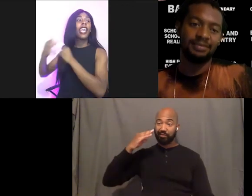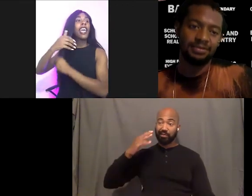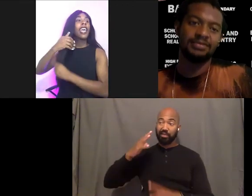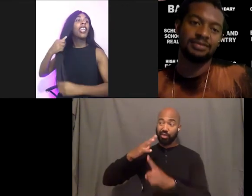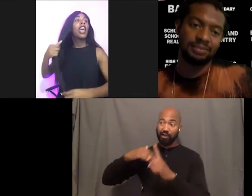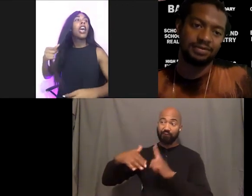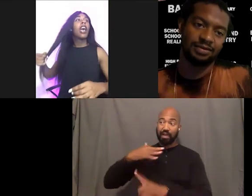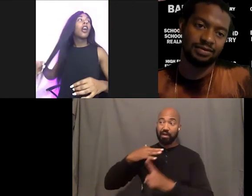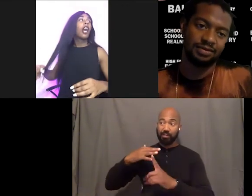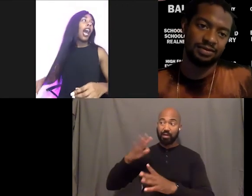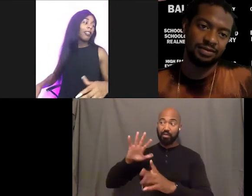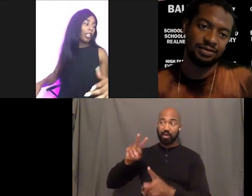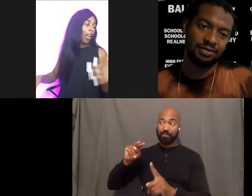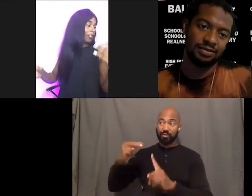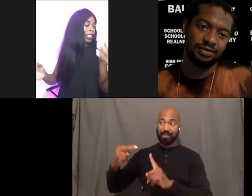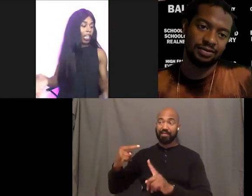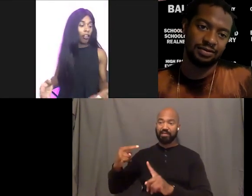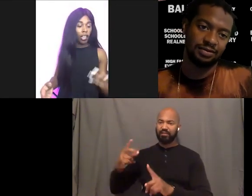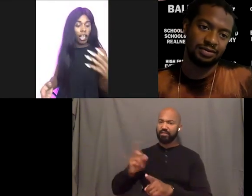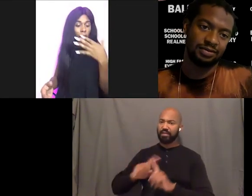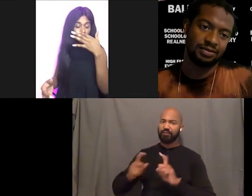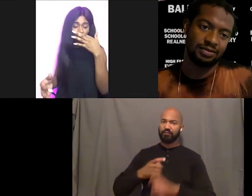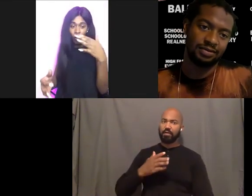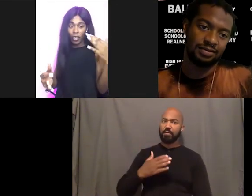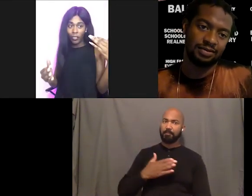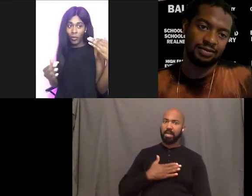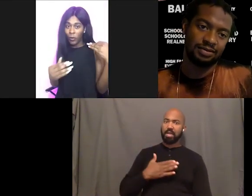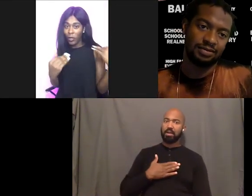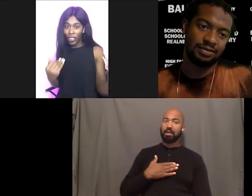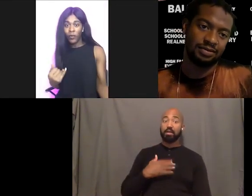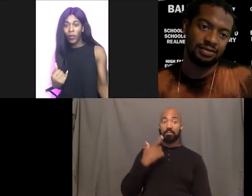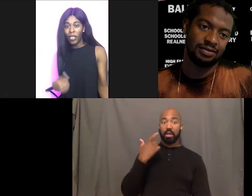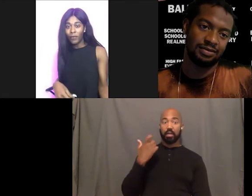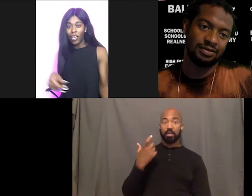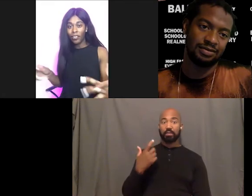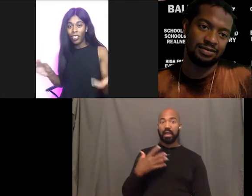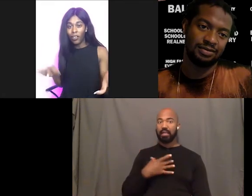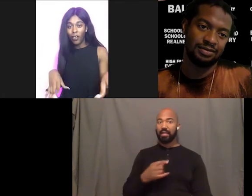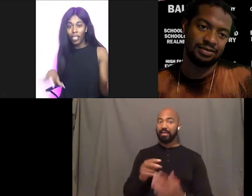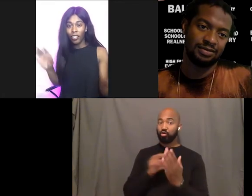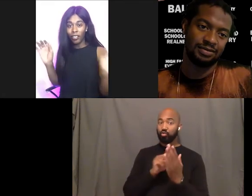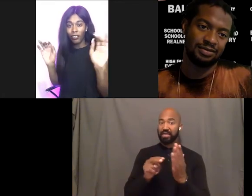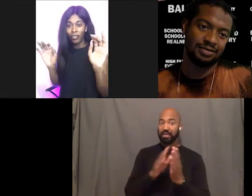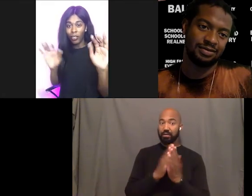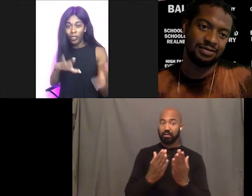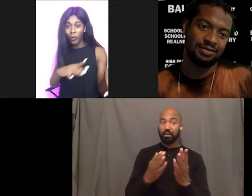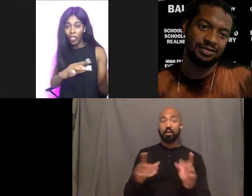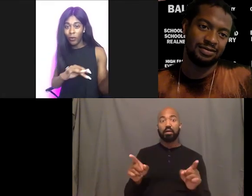And I, I'll see like on a lot cause I'm one of those people who like to read books but I also like to go on like the little social media rants